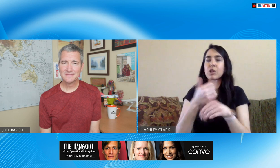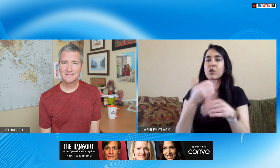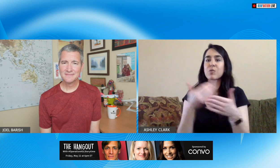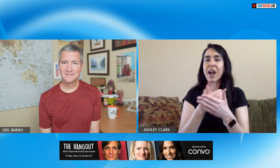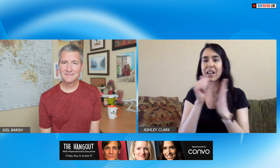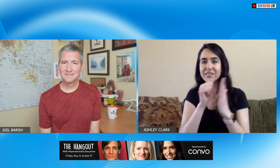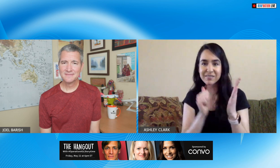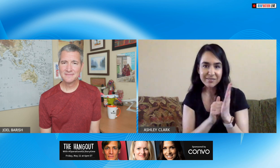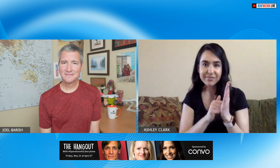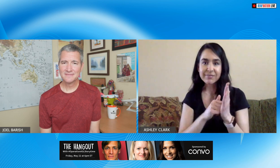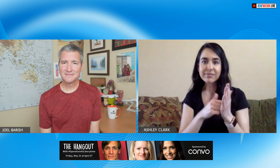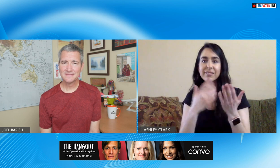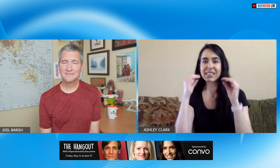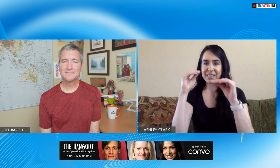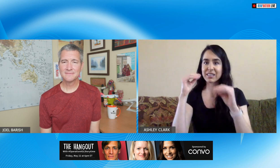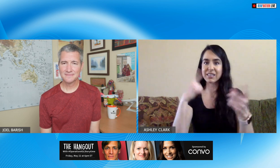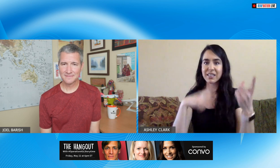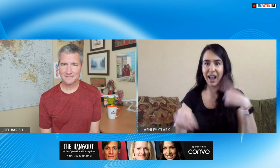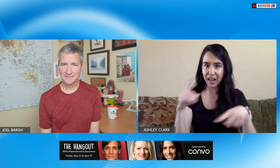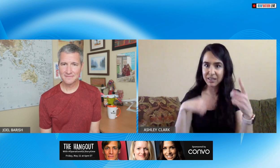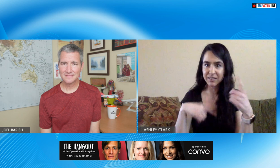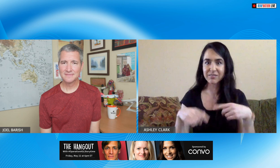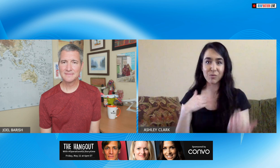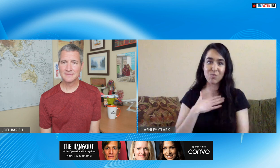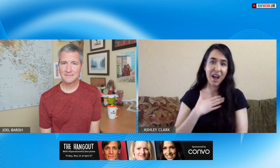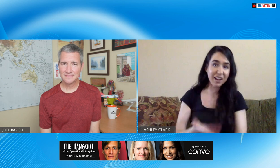appreciate that these people are wanting to make the effort to learn sign